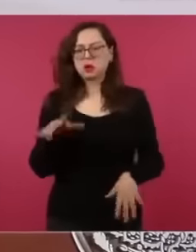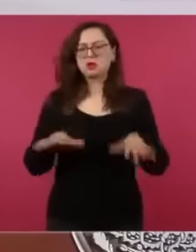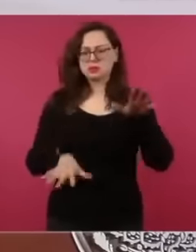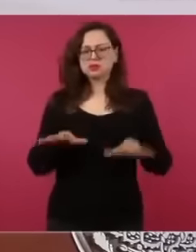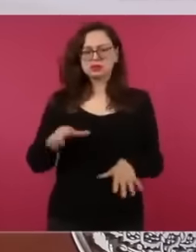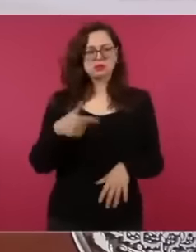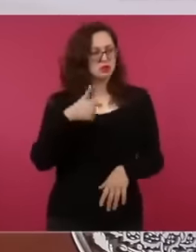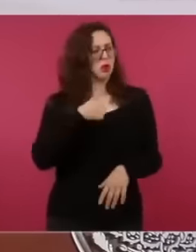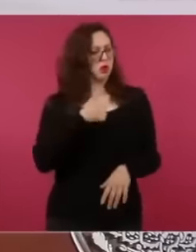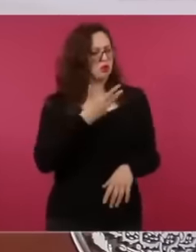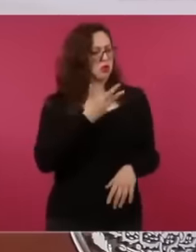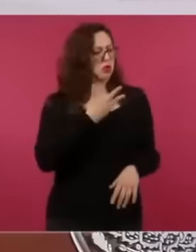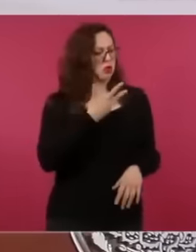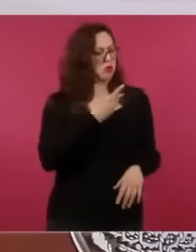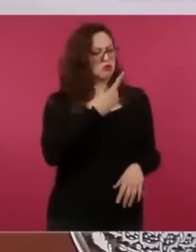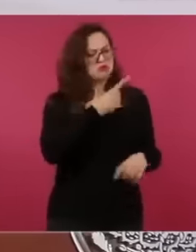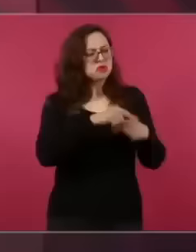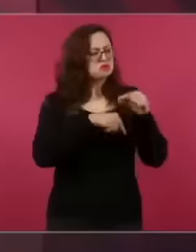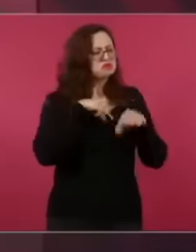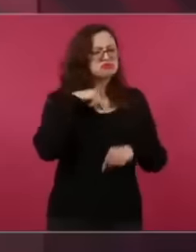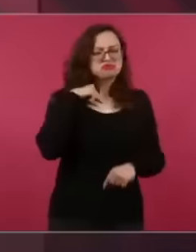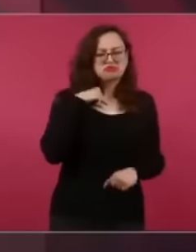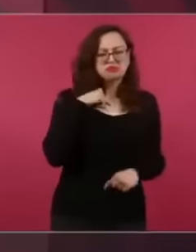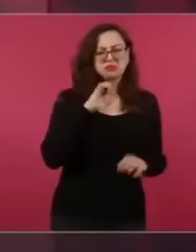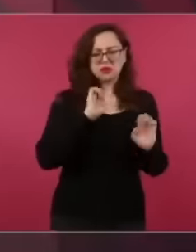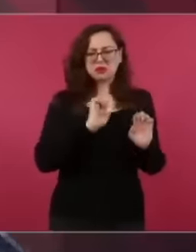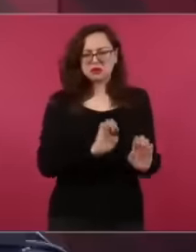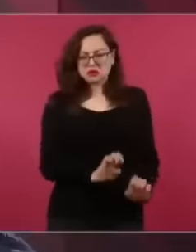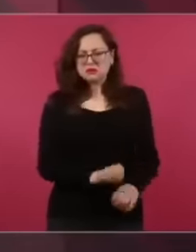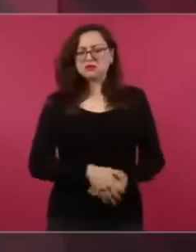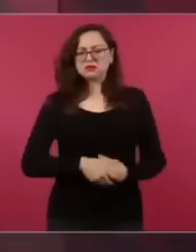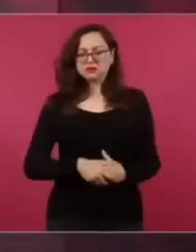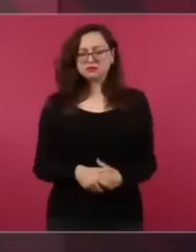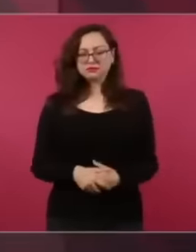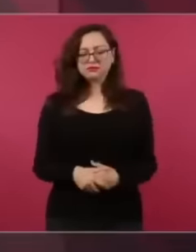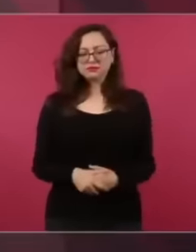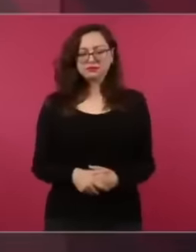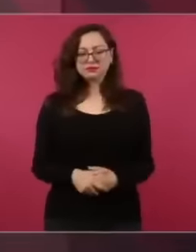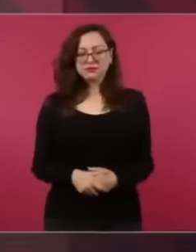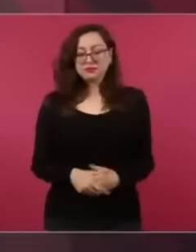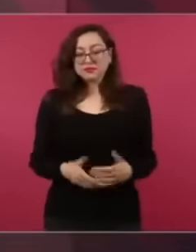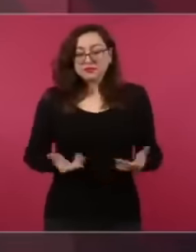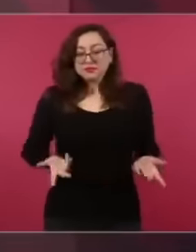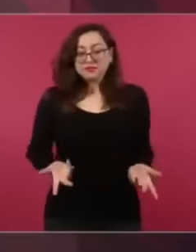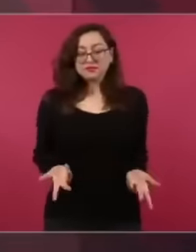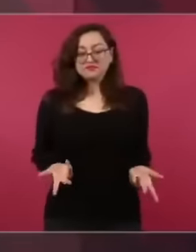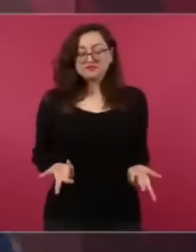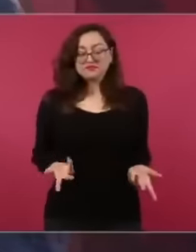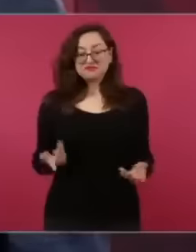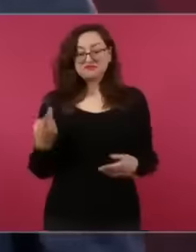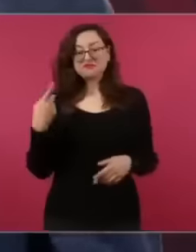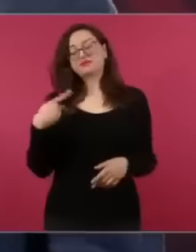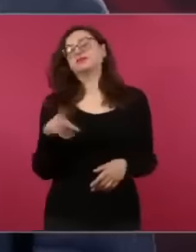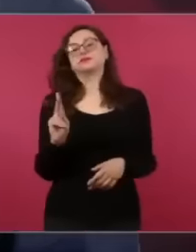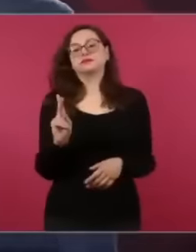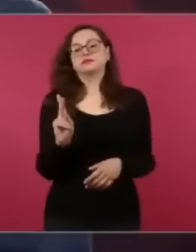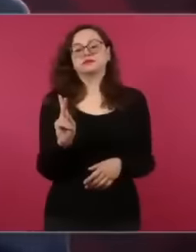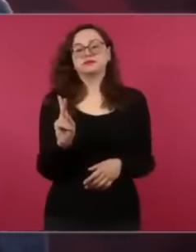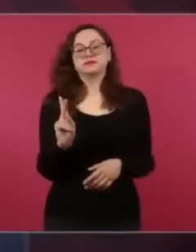something that they can earn, let's say that they get a